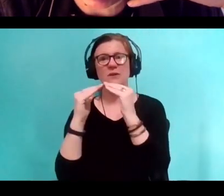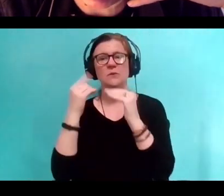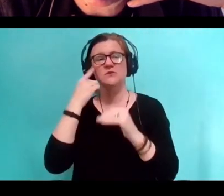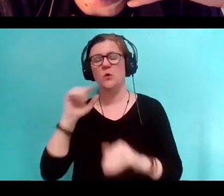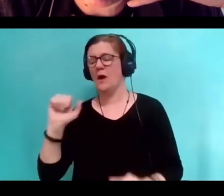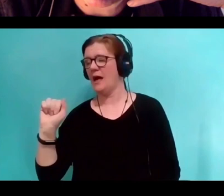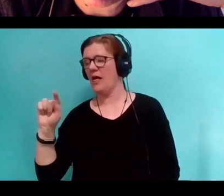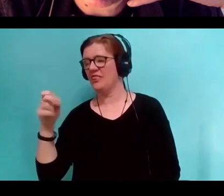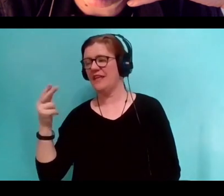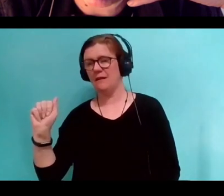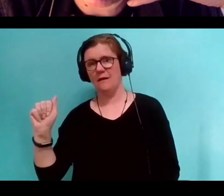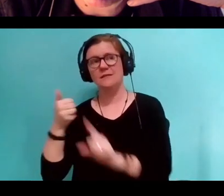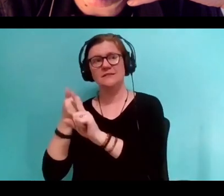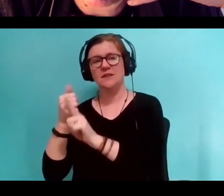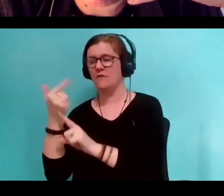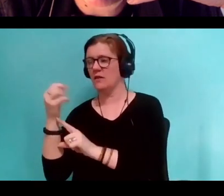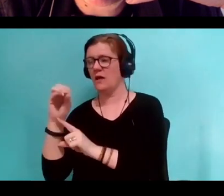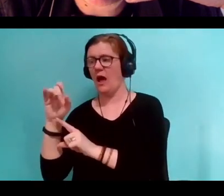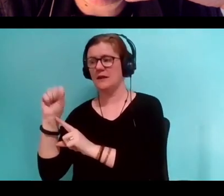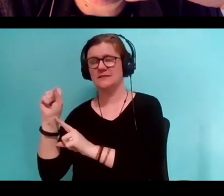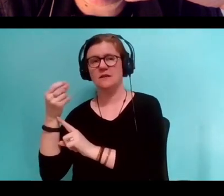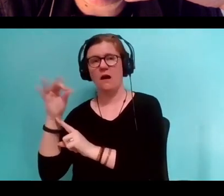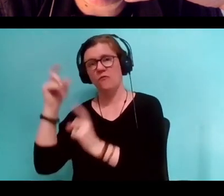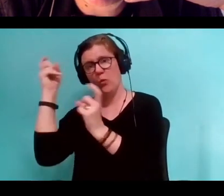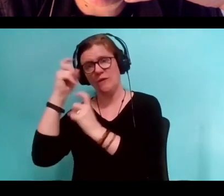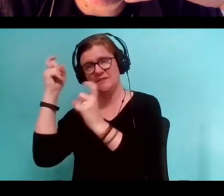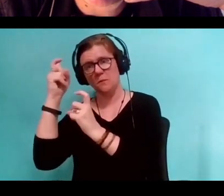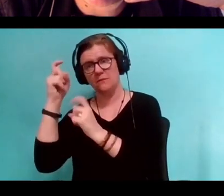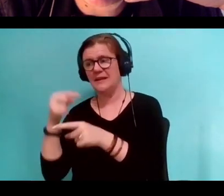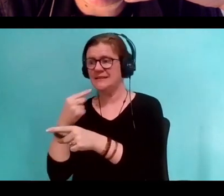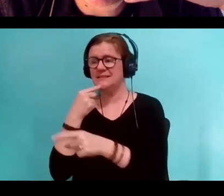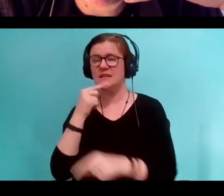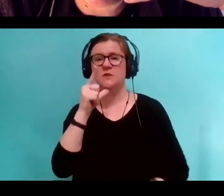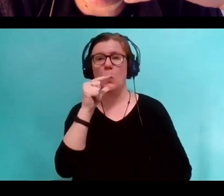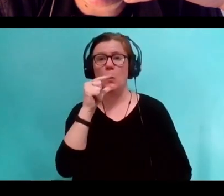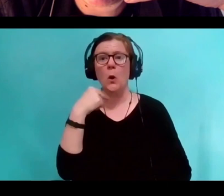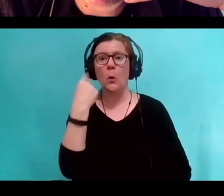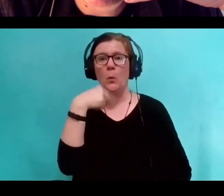Exactly and it says hoo, and we don't, we can only guess who Temma is